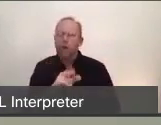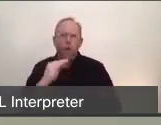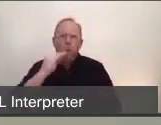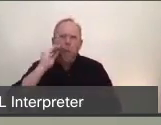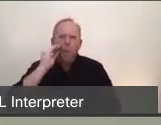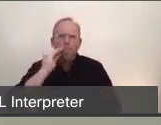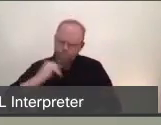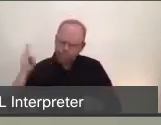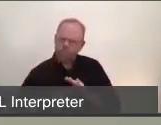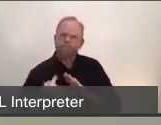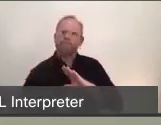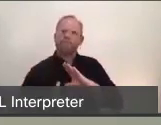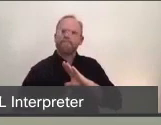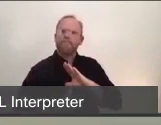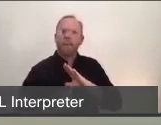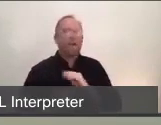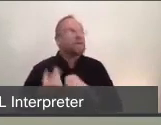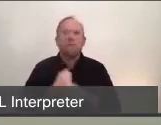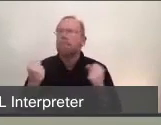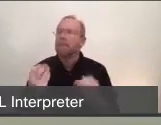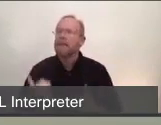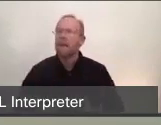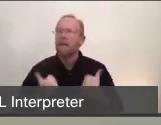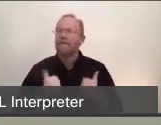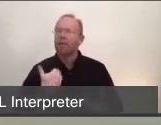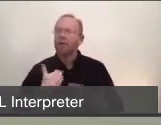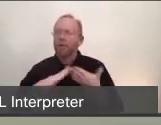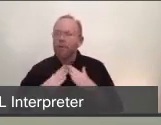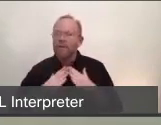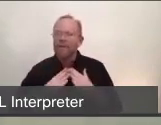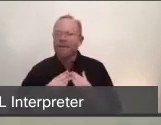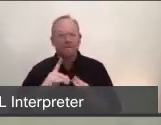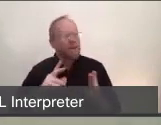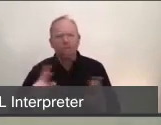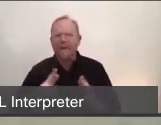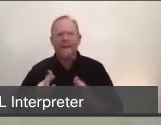and has bought us time, which is critical when preparing for a pandemic.